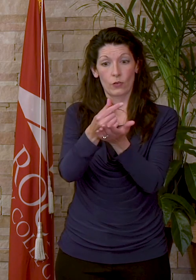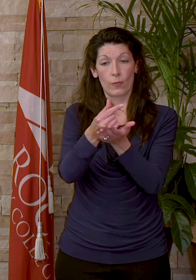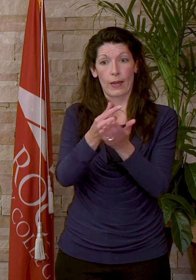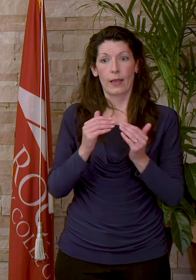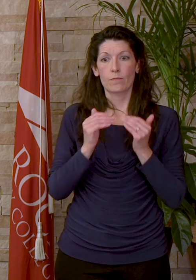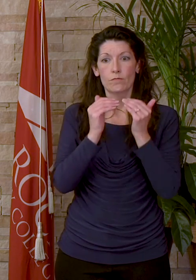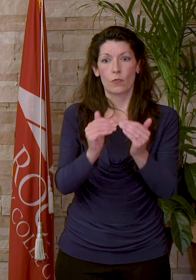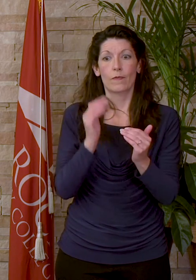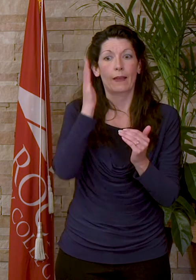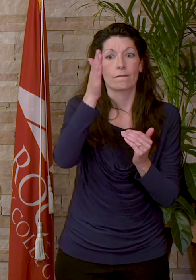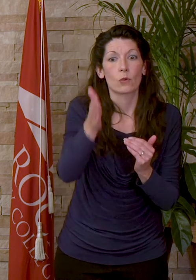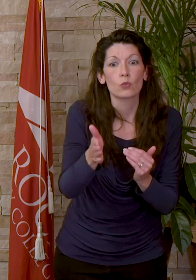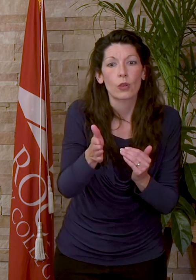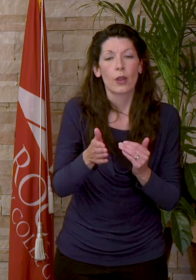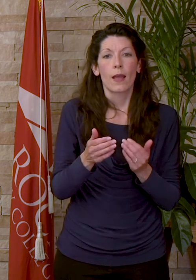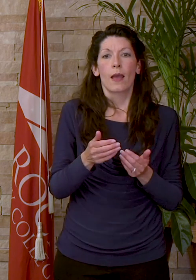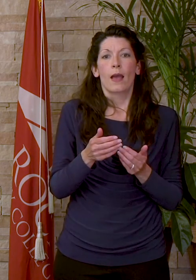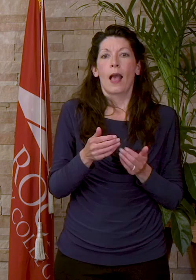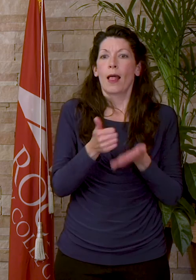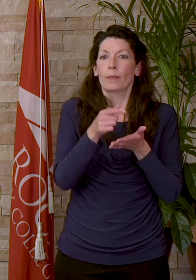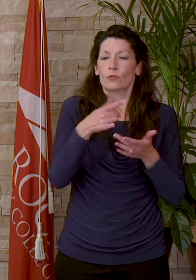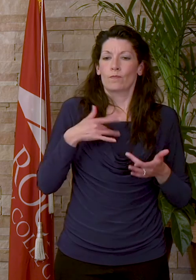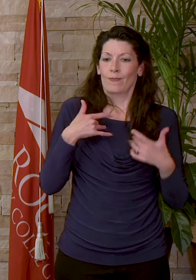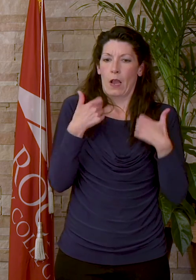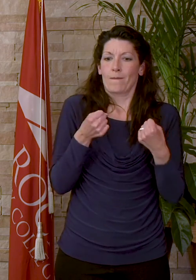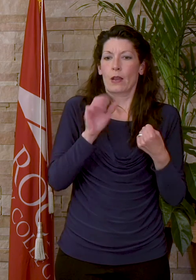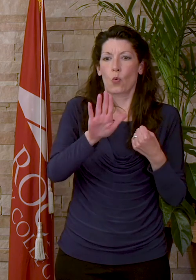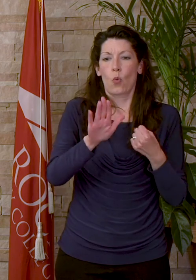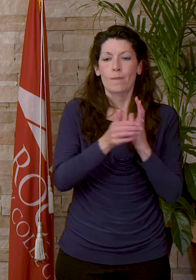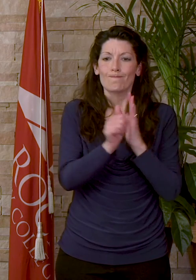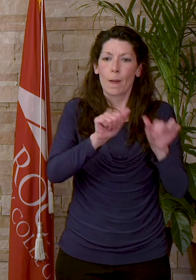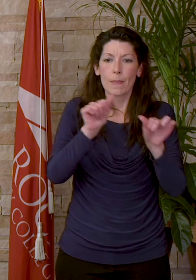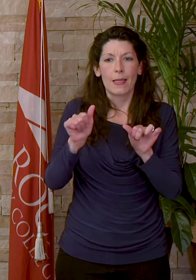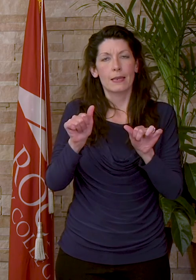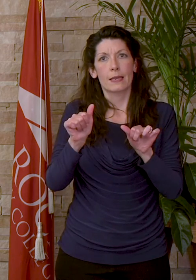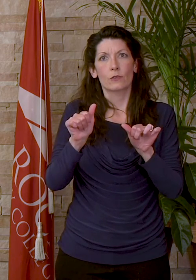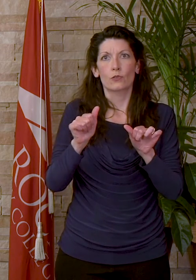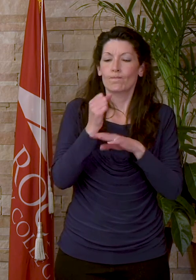ventures makes you confident in your ability to rise above any challenge that stands in your way.